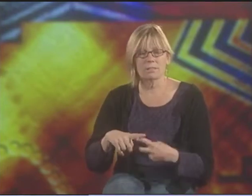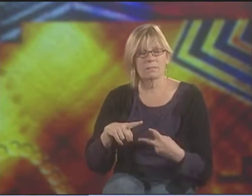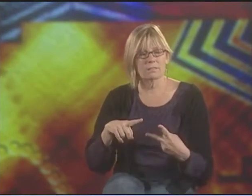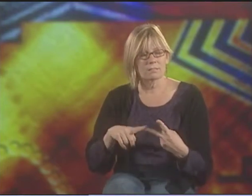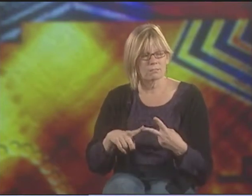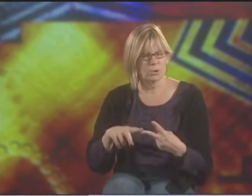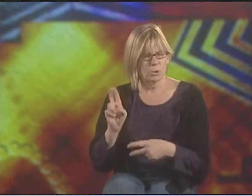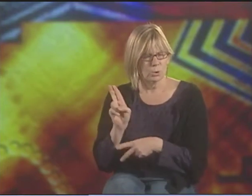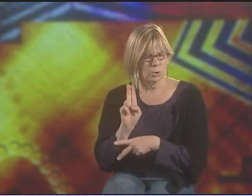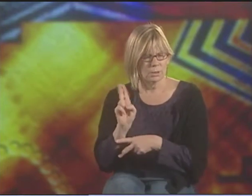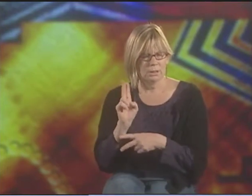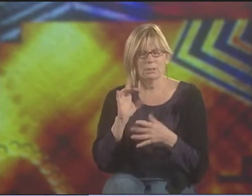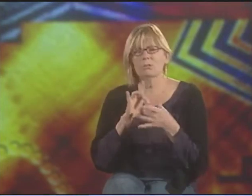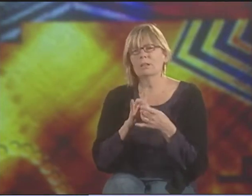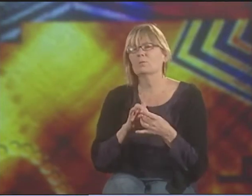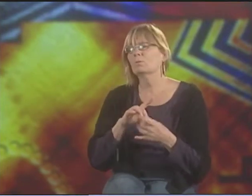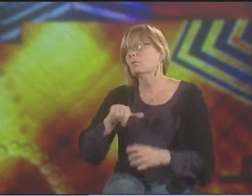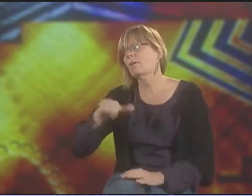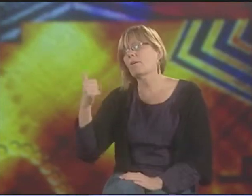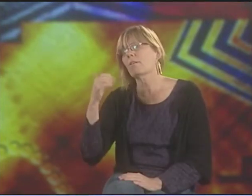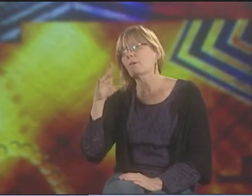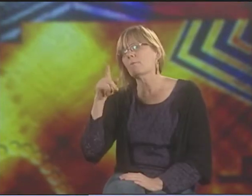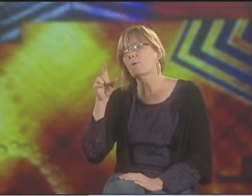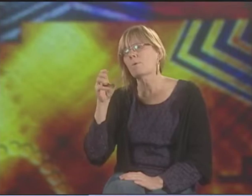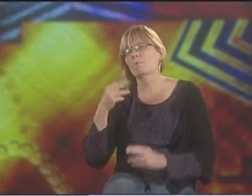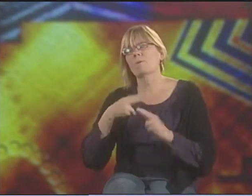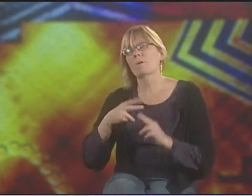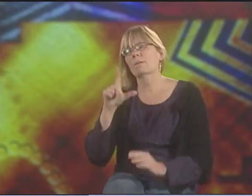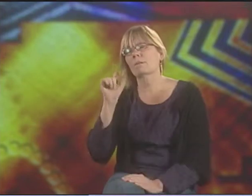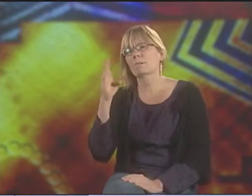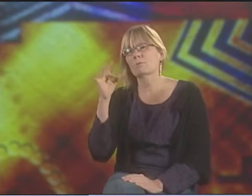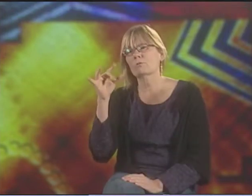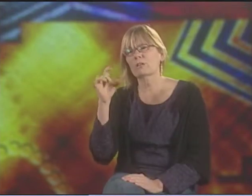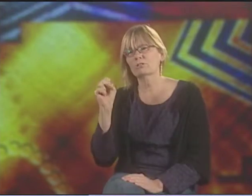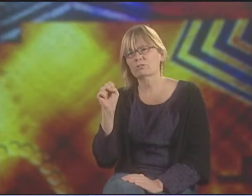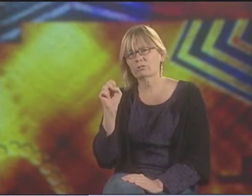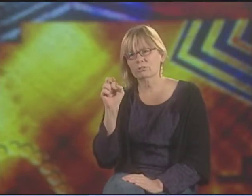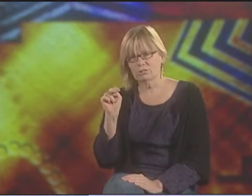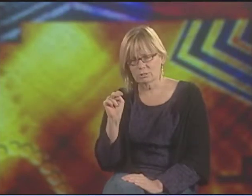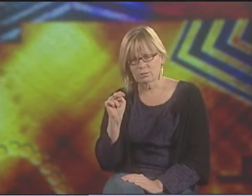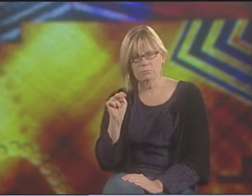MEMORIES OF SPEECHREADING CLASS. THIS OTHER POEM, ONE CALLED "LIBERATION,"